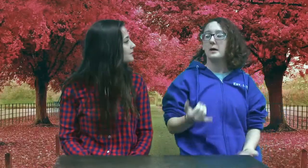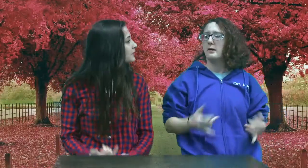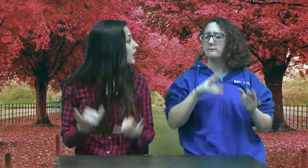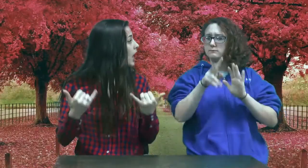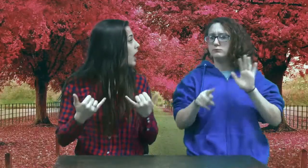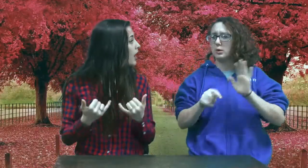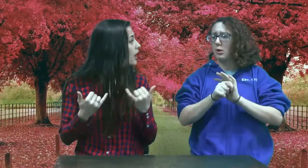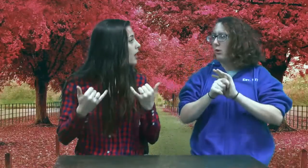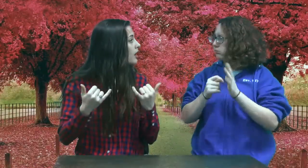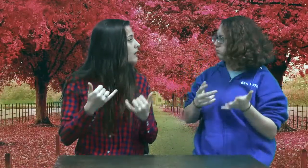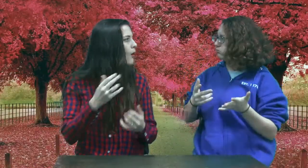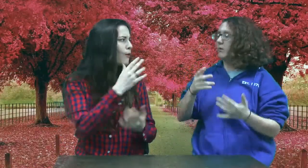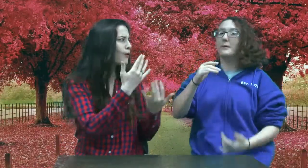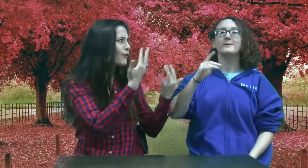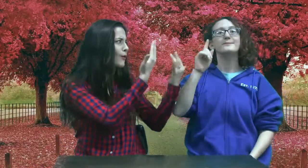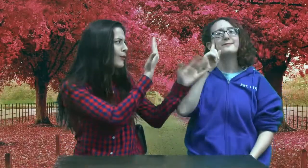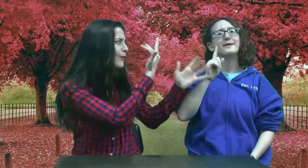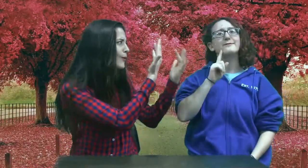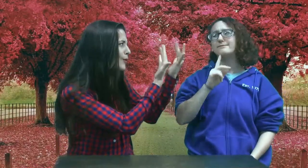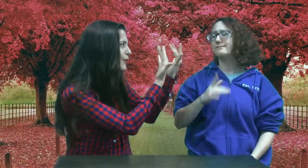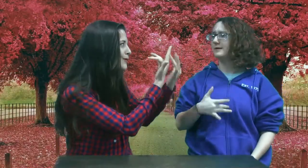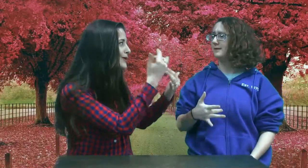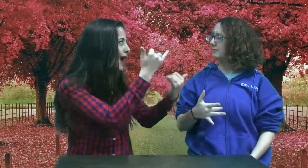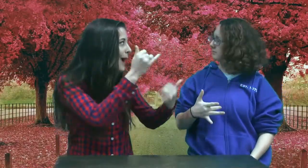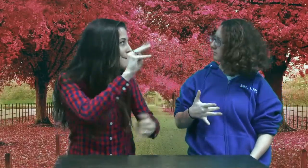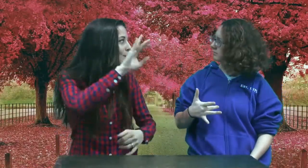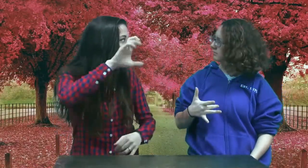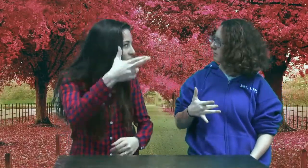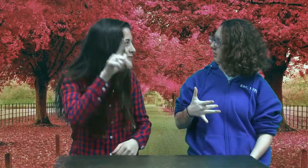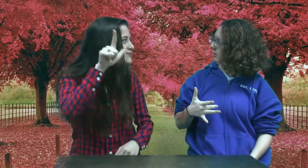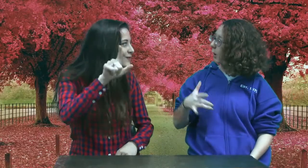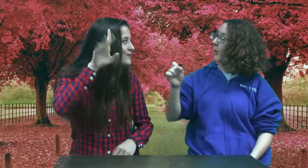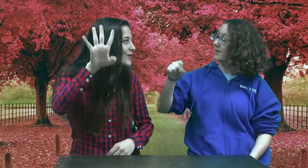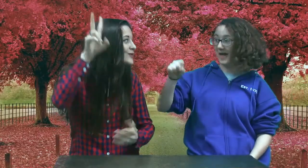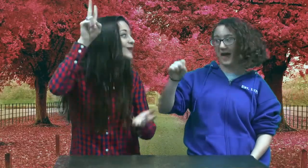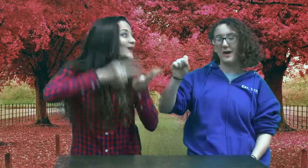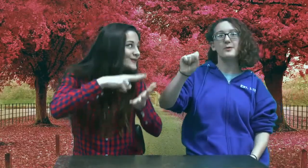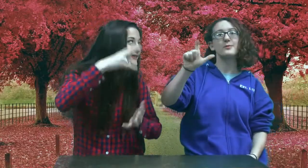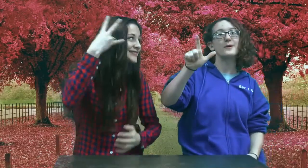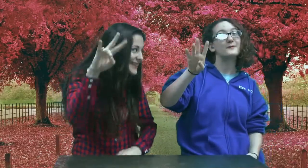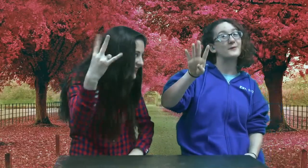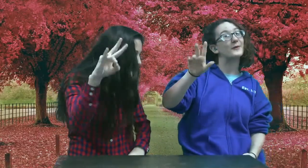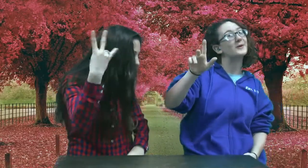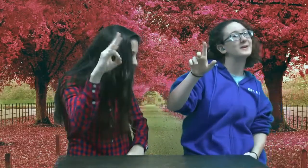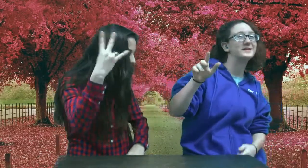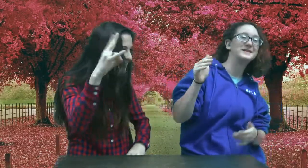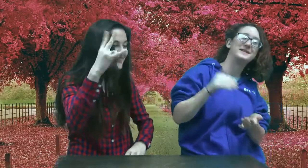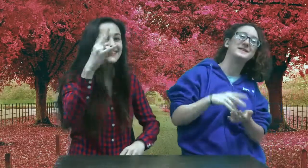This term…. Whoa, hold on. Now March 24 2017.